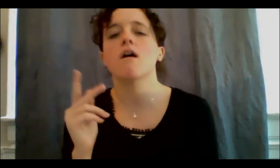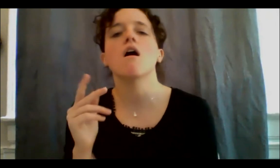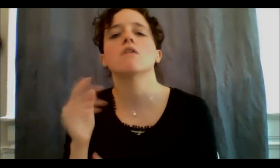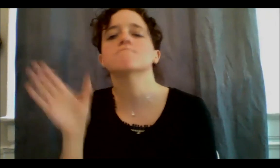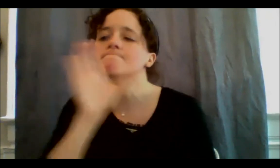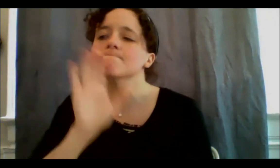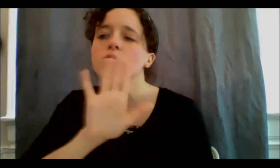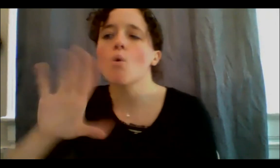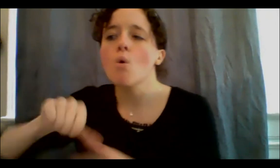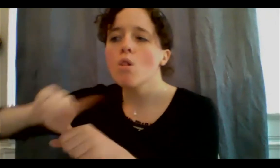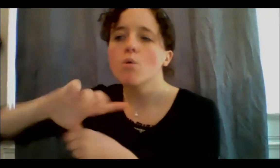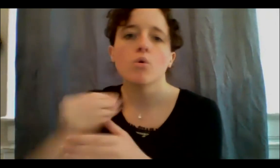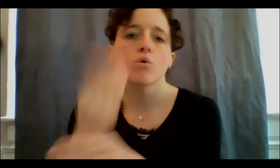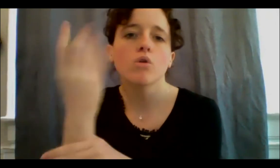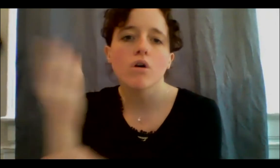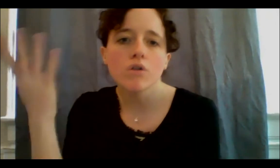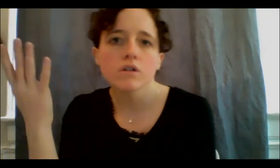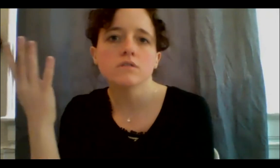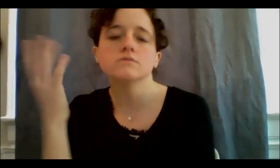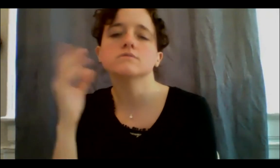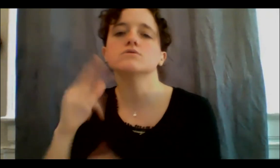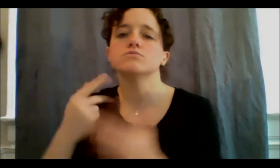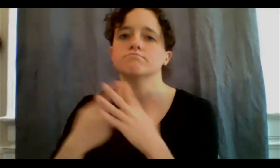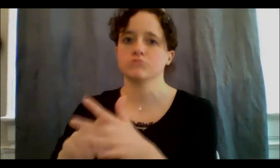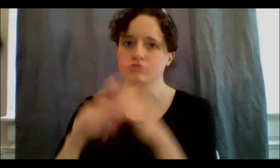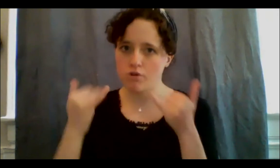yourself, I guess that's what I'm saying, looking for the things that bring you joy